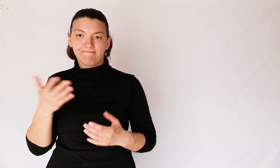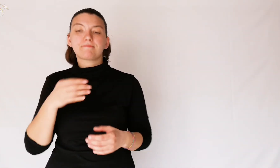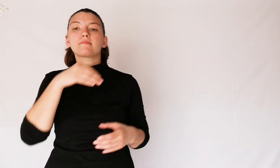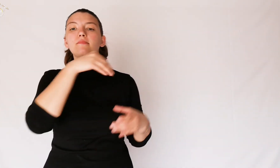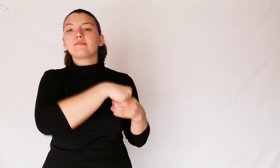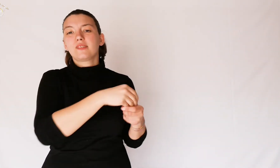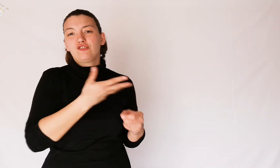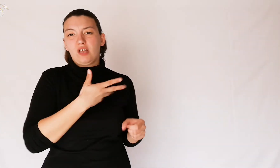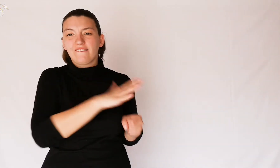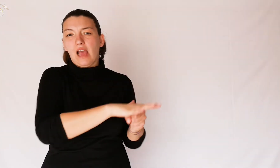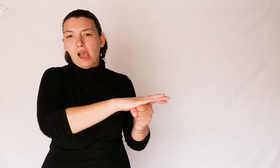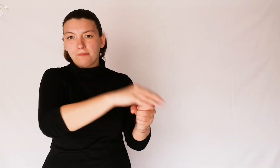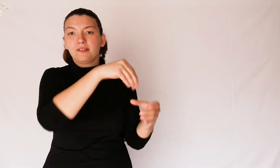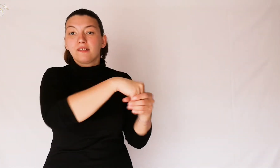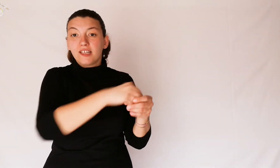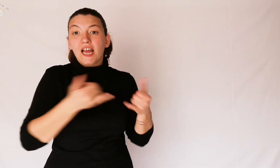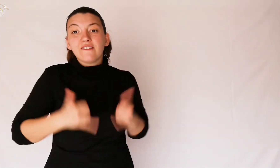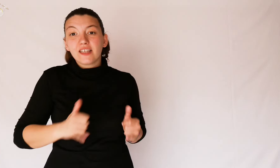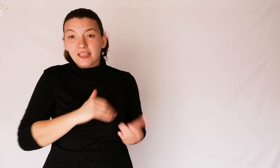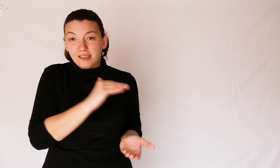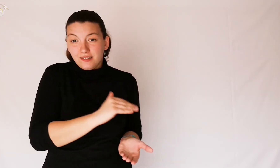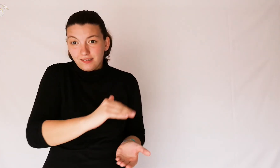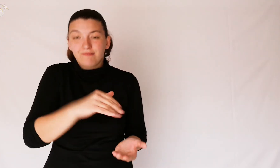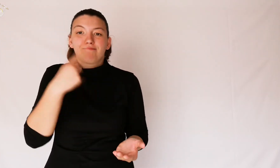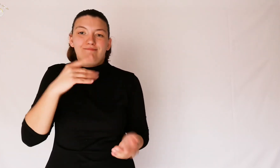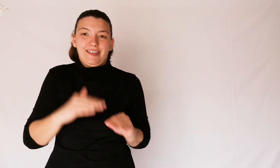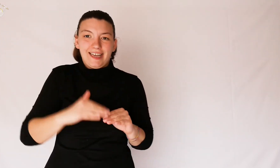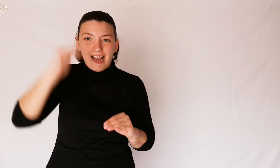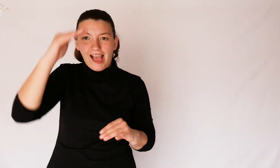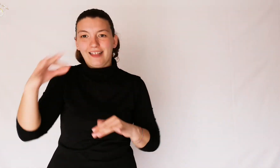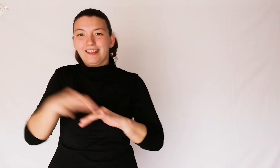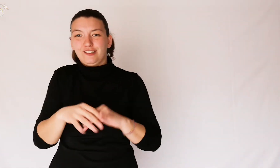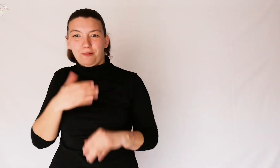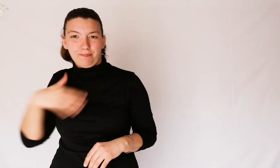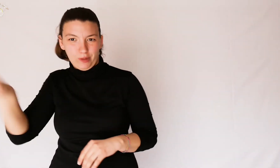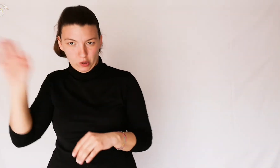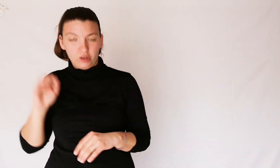In families, the daughters when they grow up go to get married,